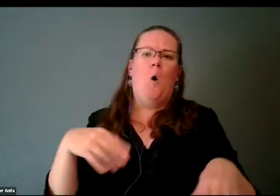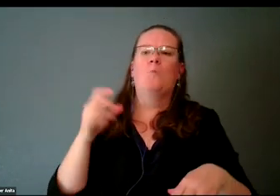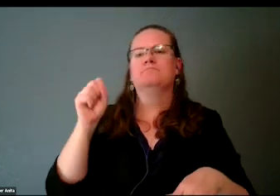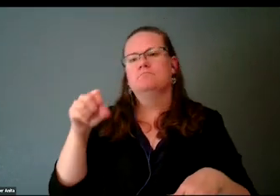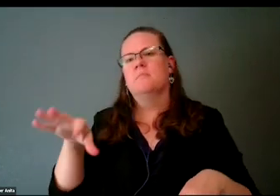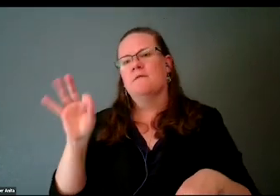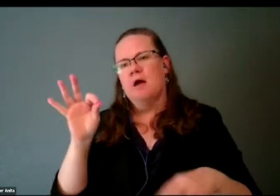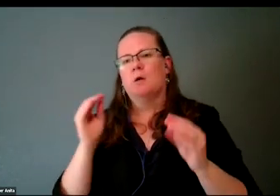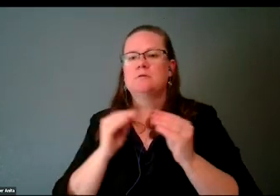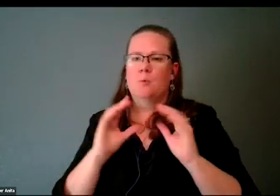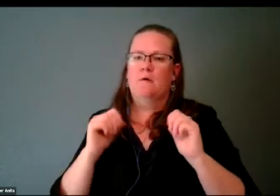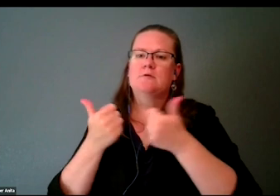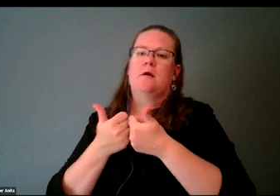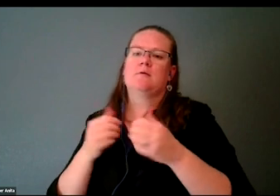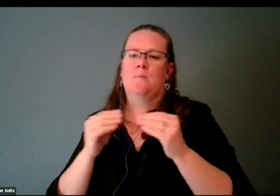more difficult for folks who are blind or low vision